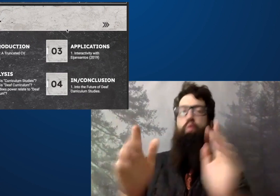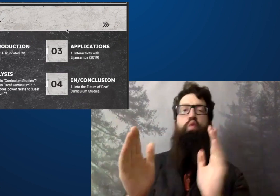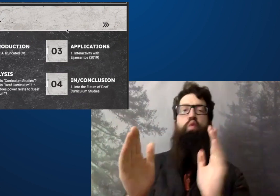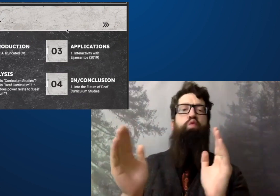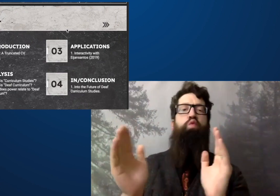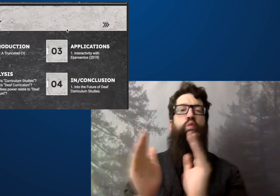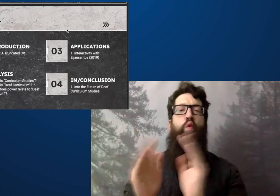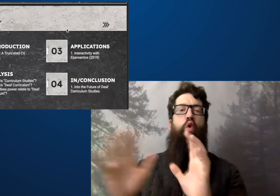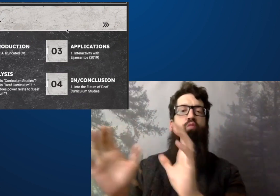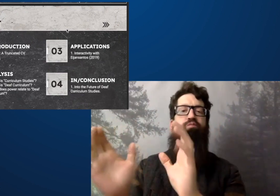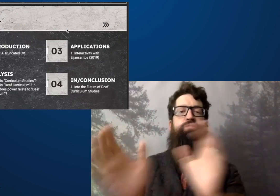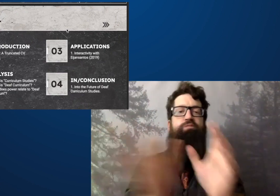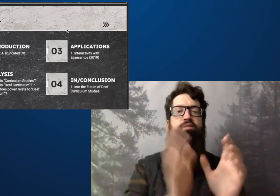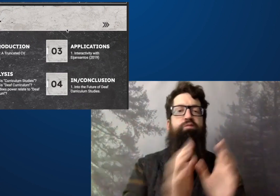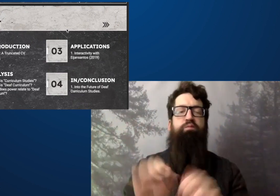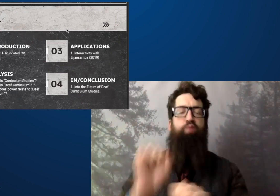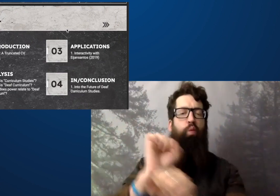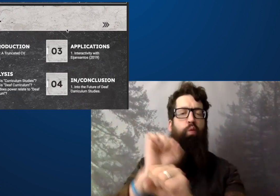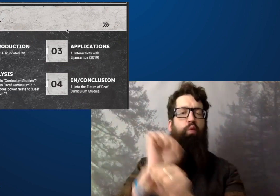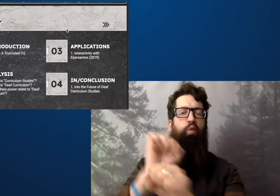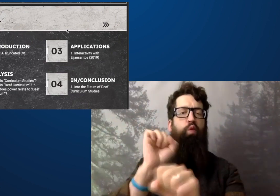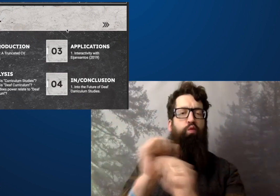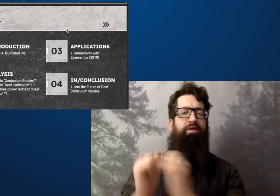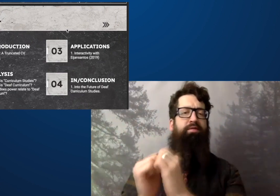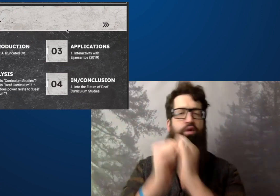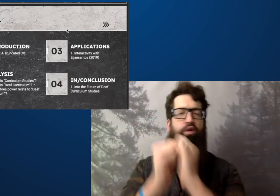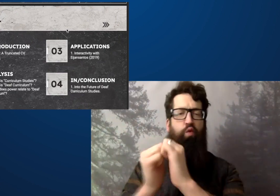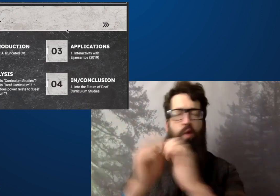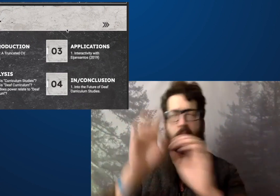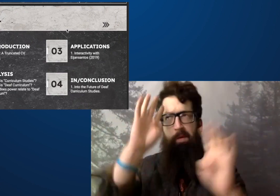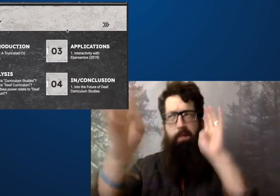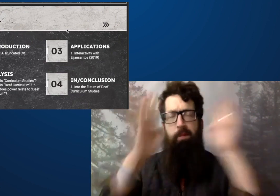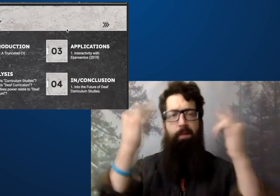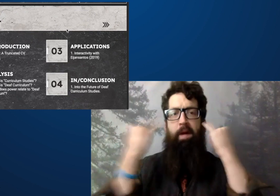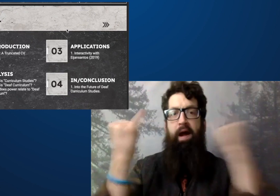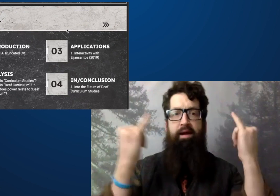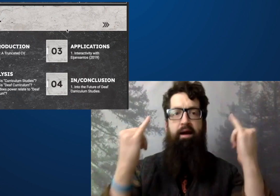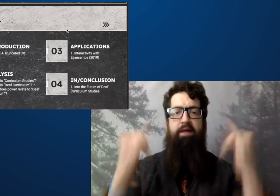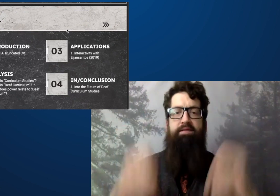what is deaf, curriculum as well, and how it relates.